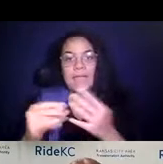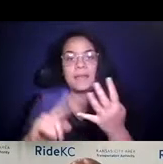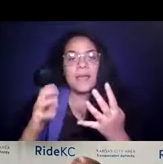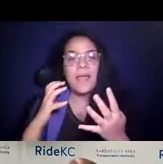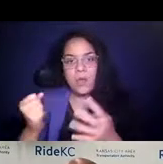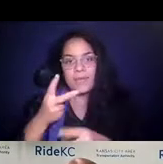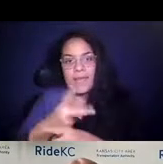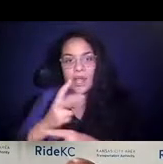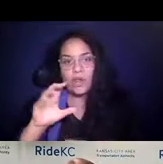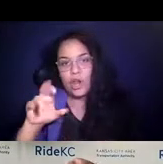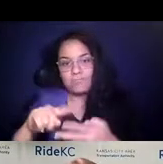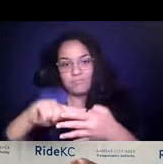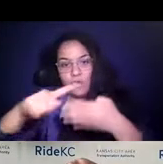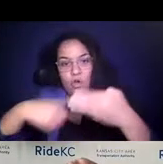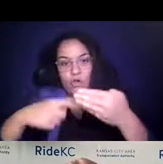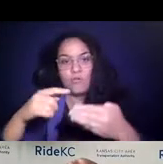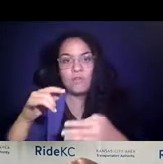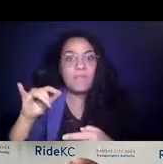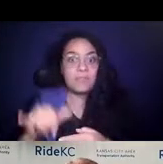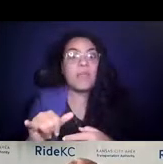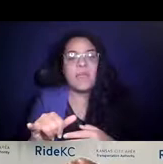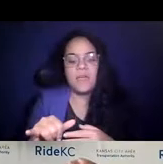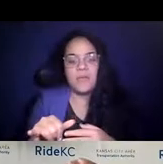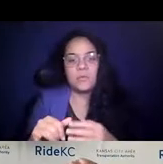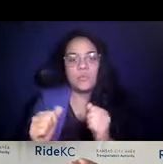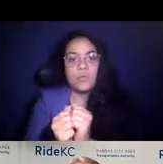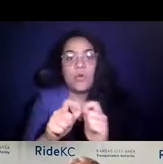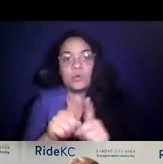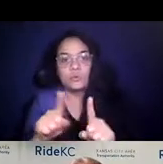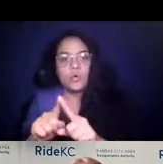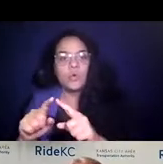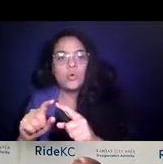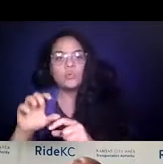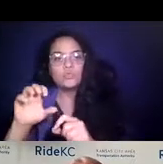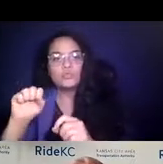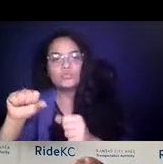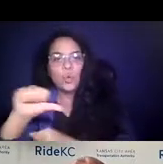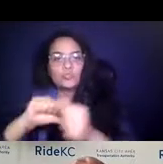14:59:14 All of that surrounded with the foundation of social equity, meaning zero fare.